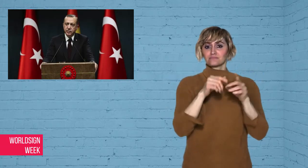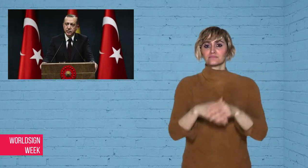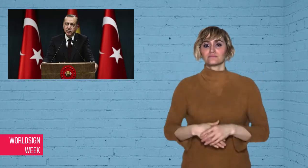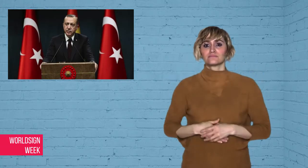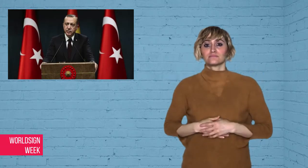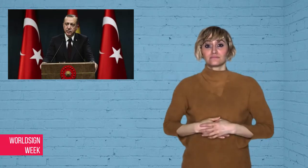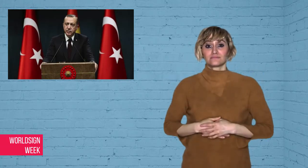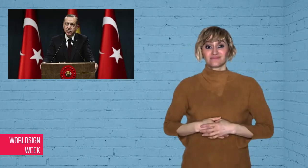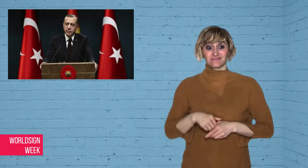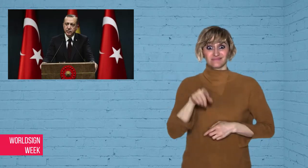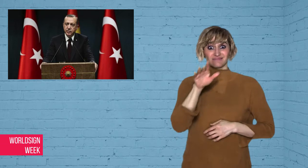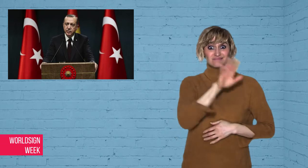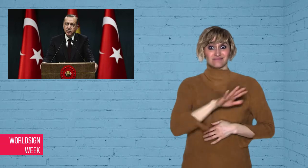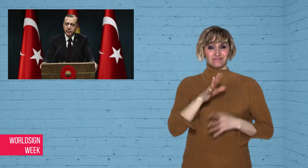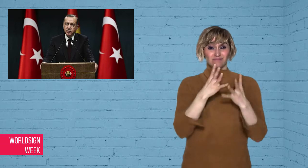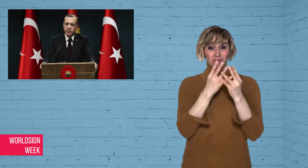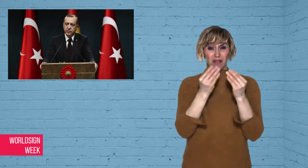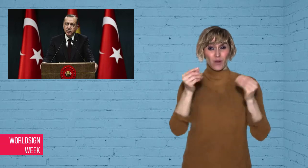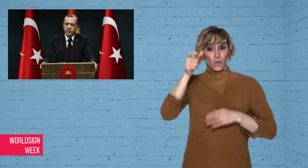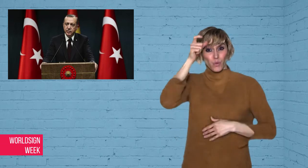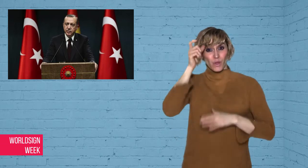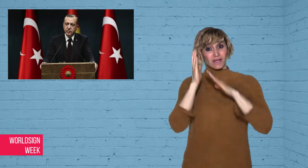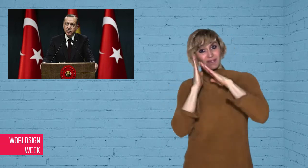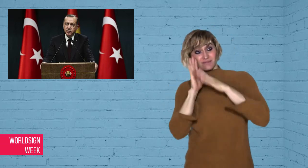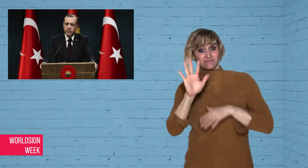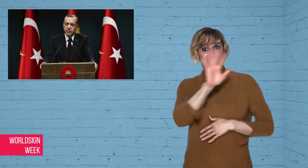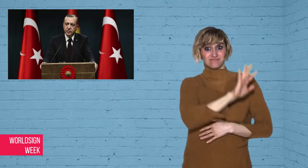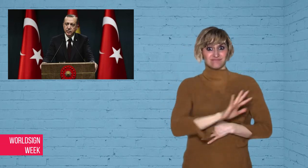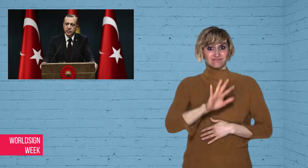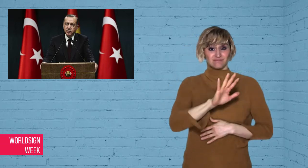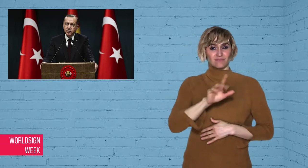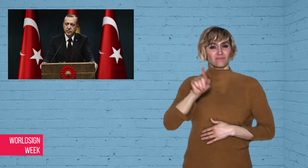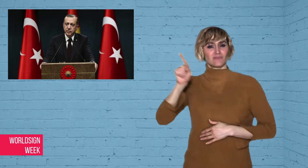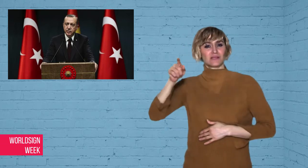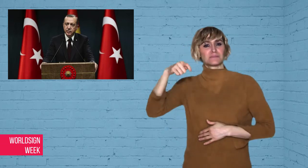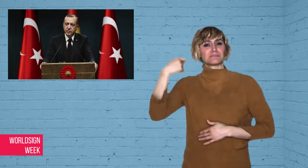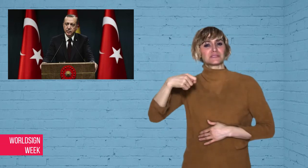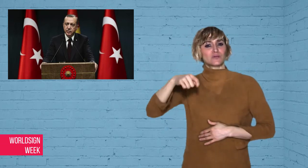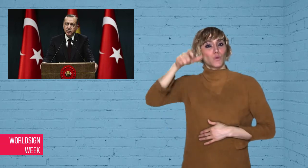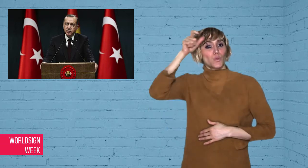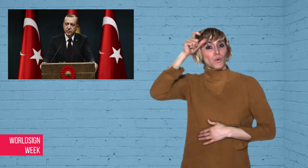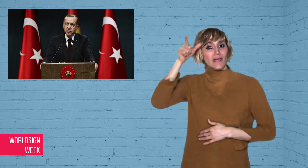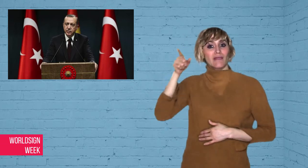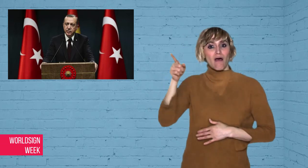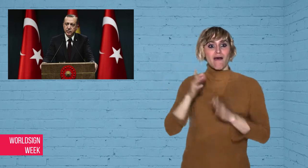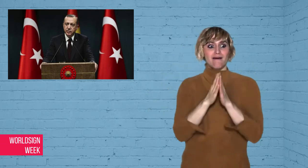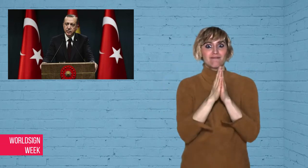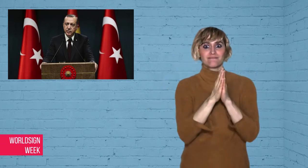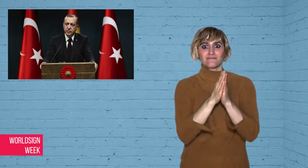in Germany and the Netherlands.